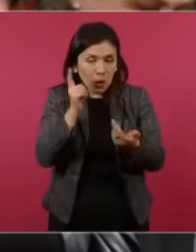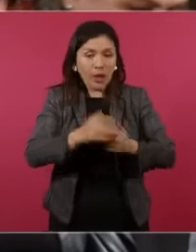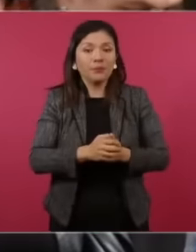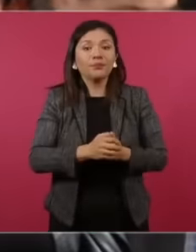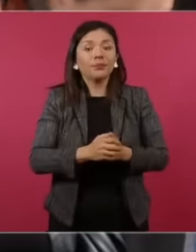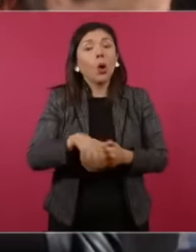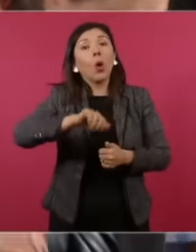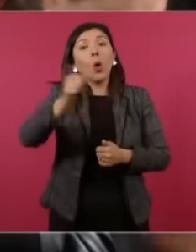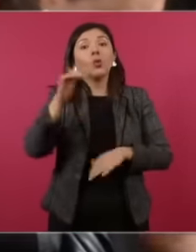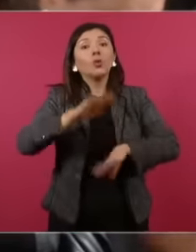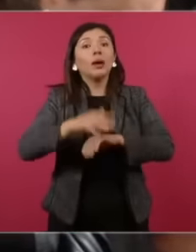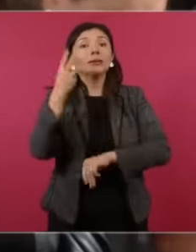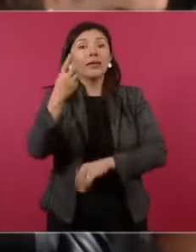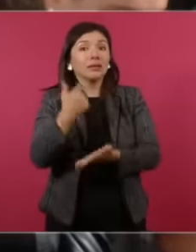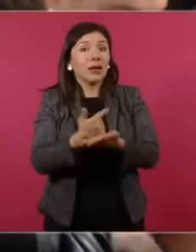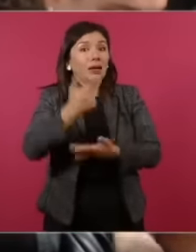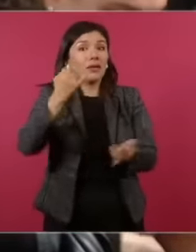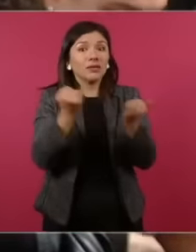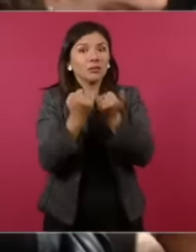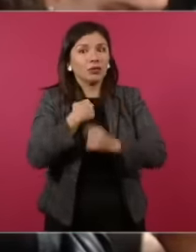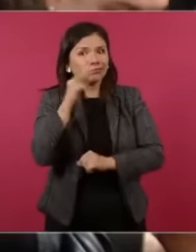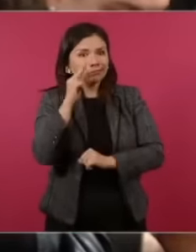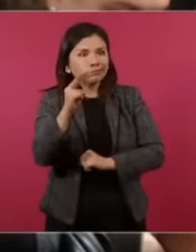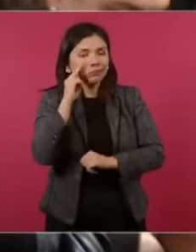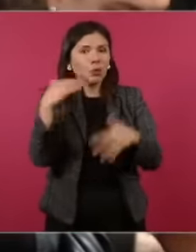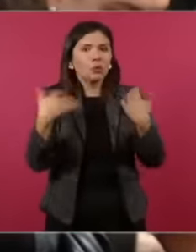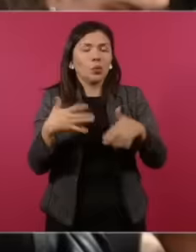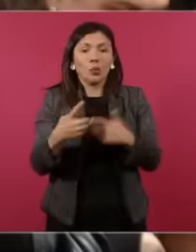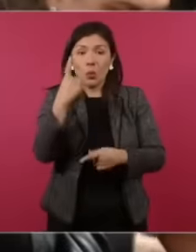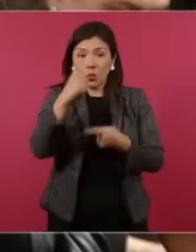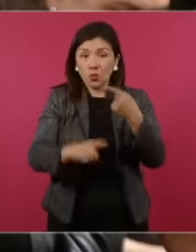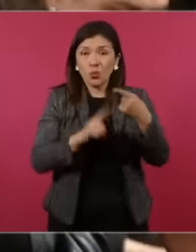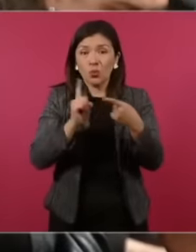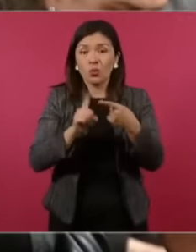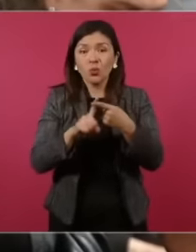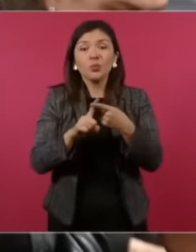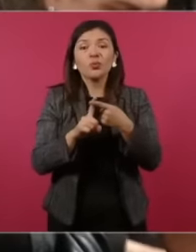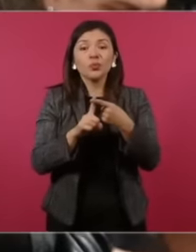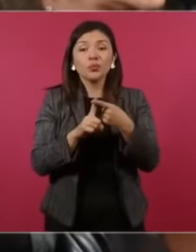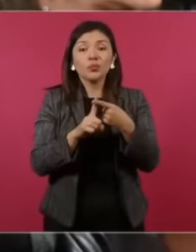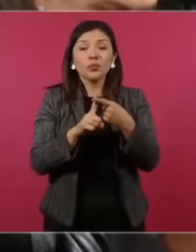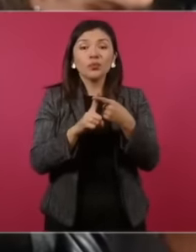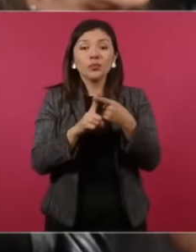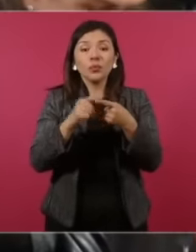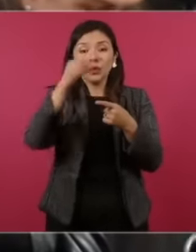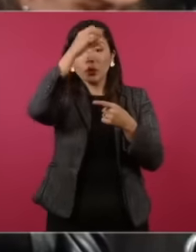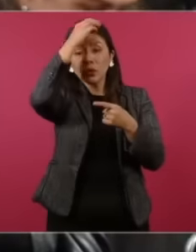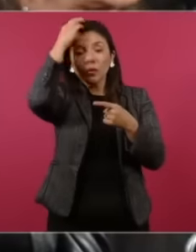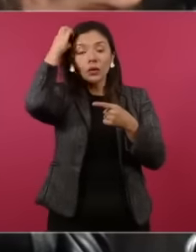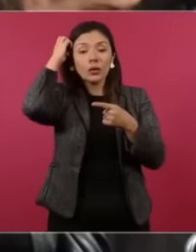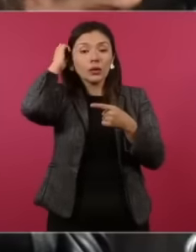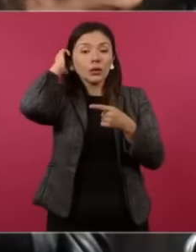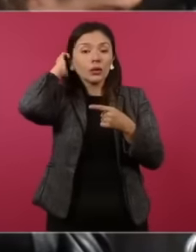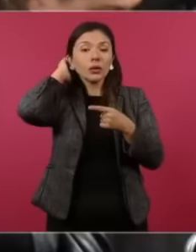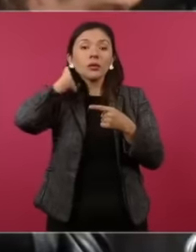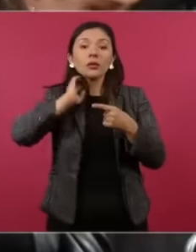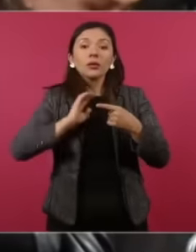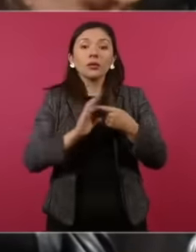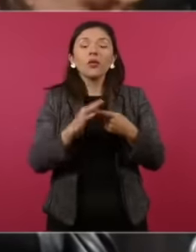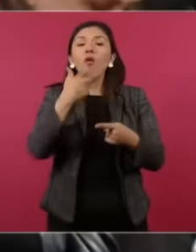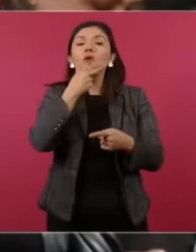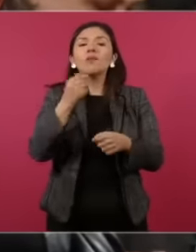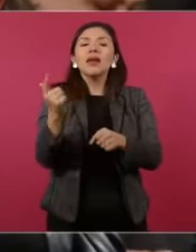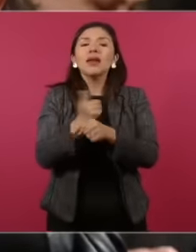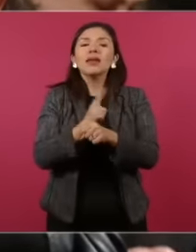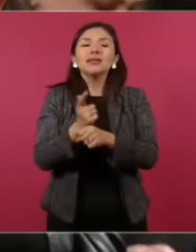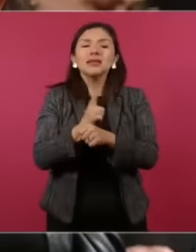three other very serious ones that seem to me, there is a case, this lawyer with zero impunity, that is